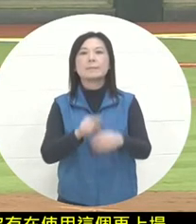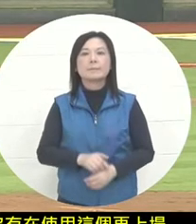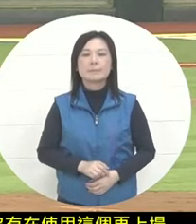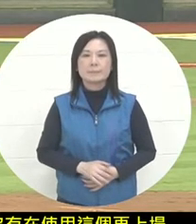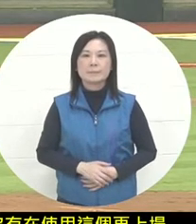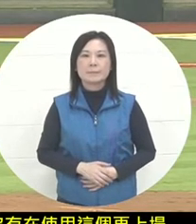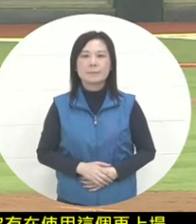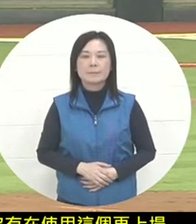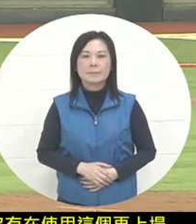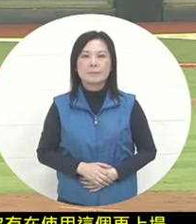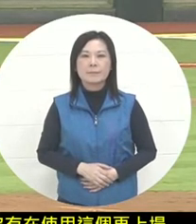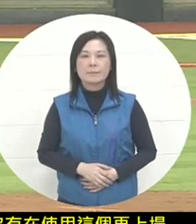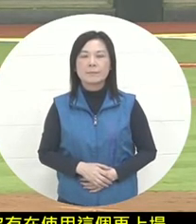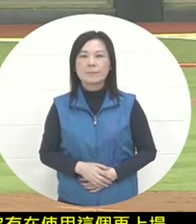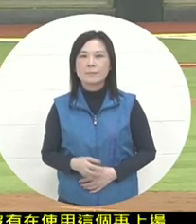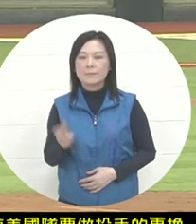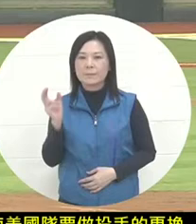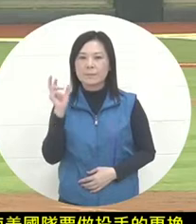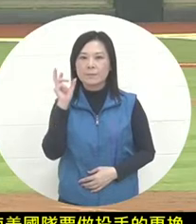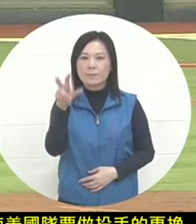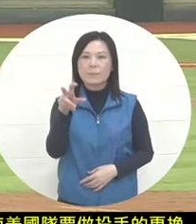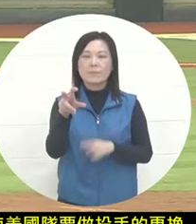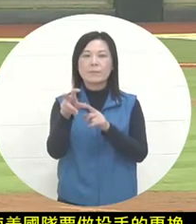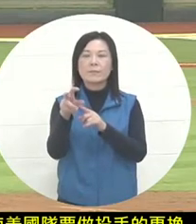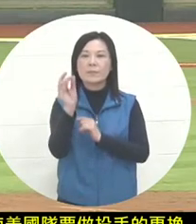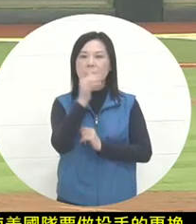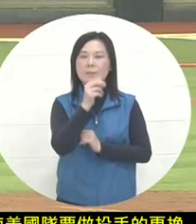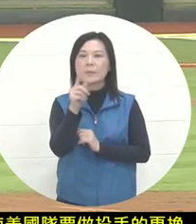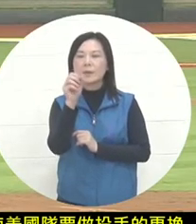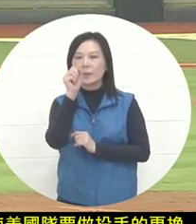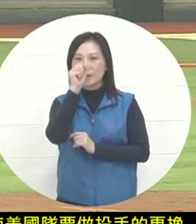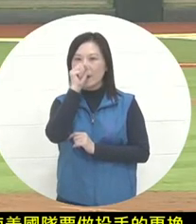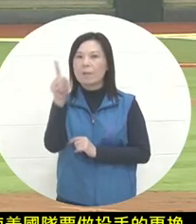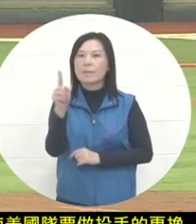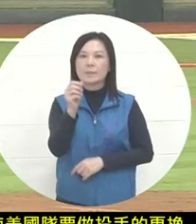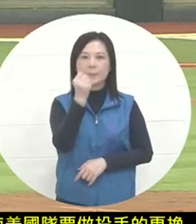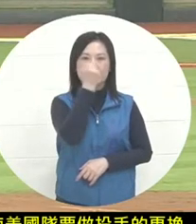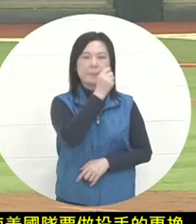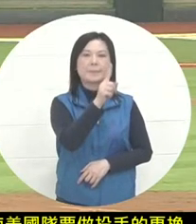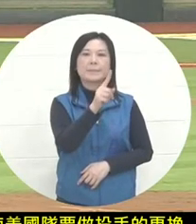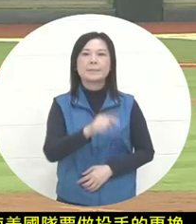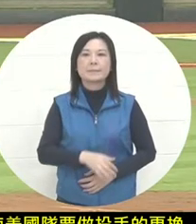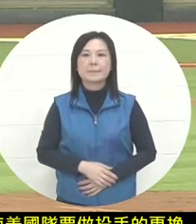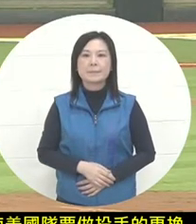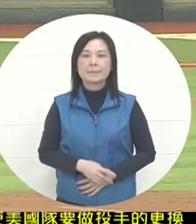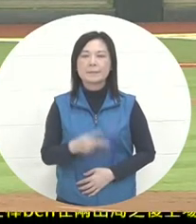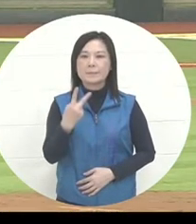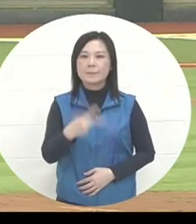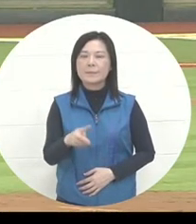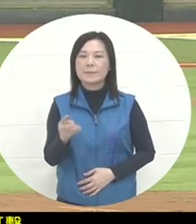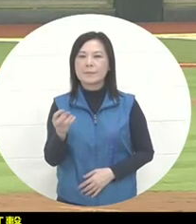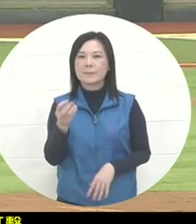The pitcher and his ball speed were one good and one bad, and then he threw a ball at a low angle.